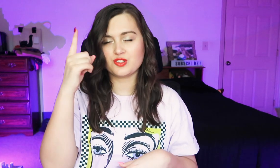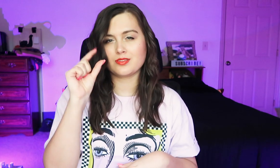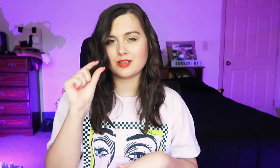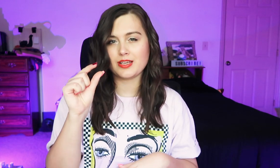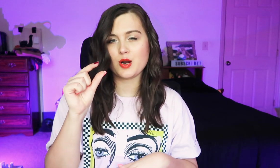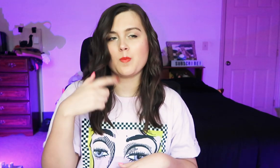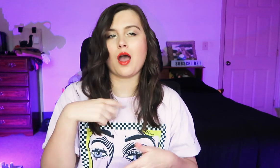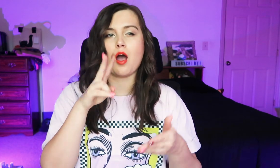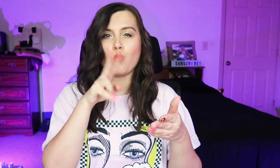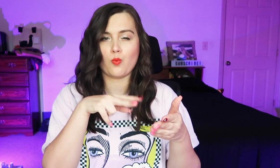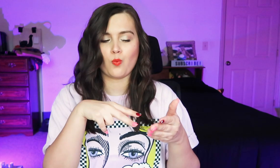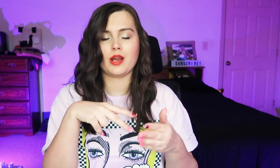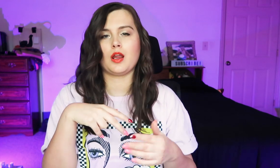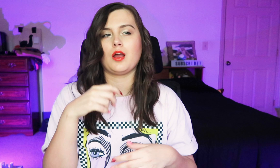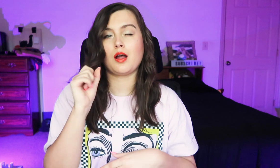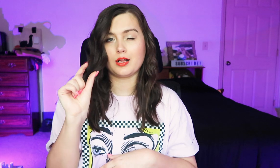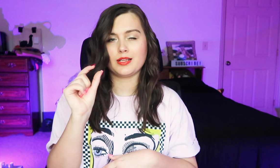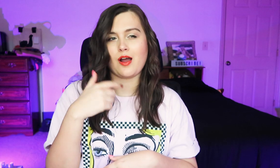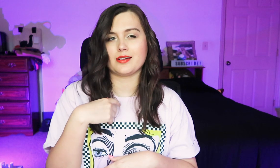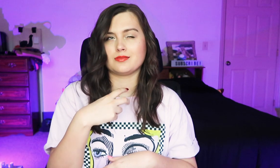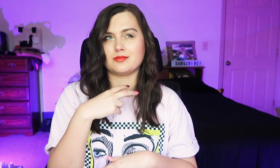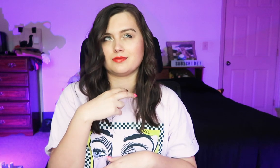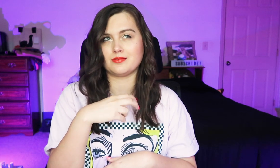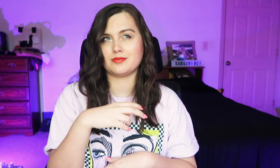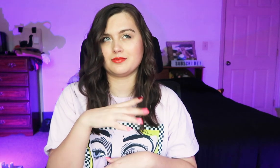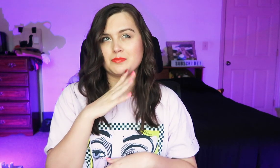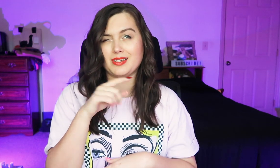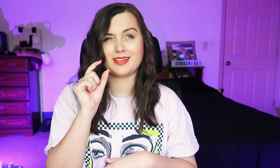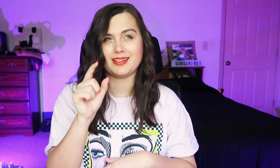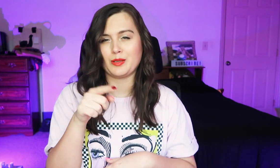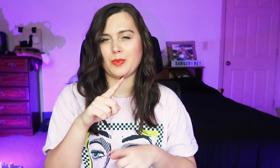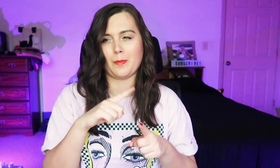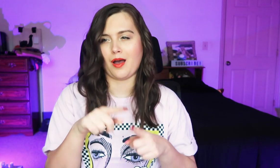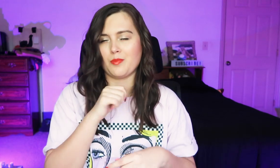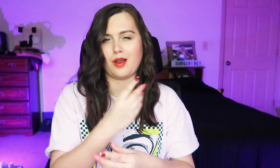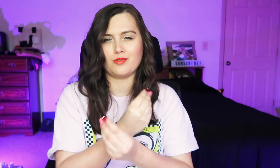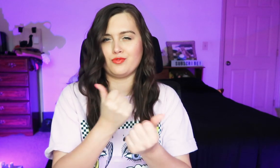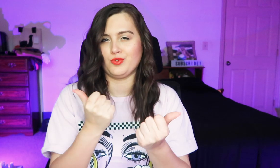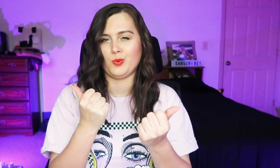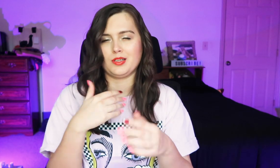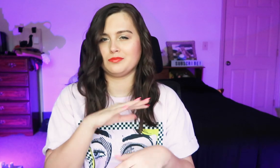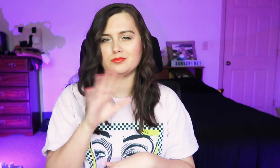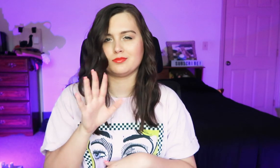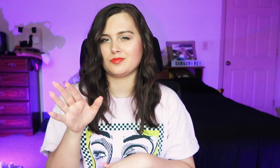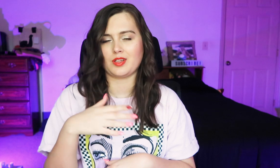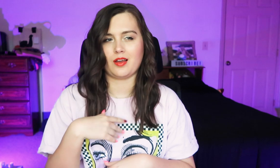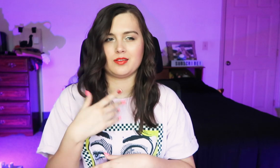I understand a little bit. I can read a little bit. I can speak a little bit. But I'm not fluent at all.